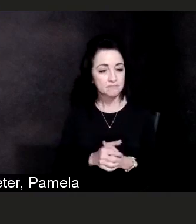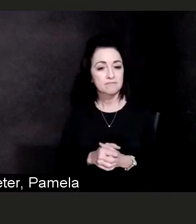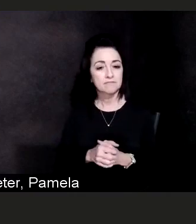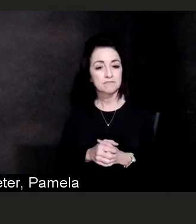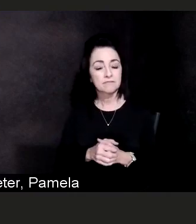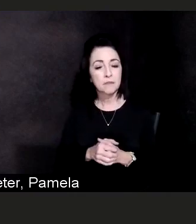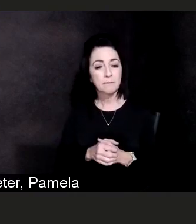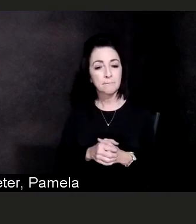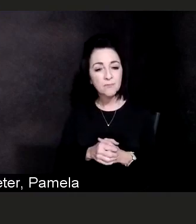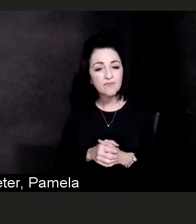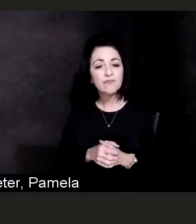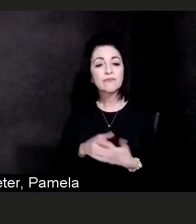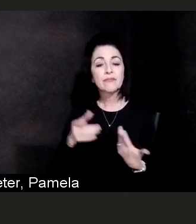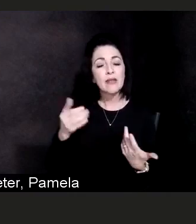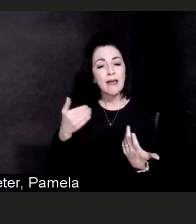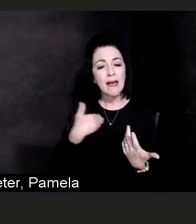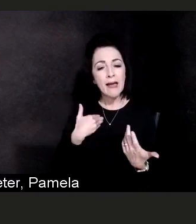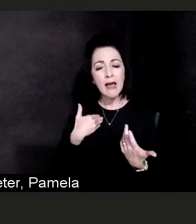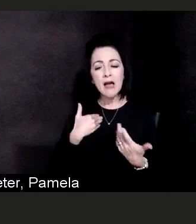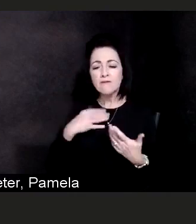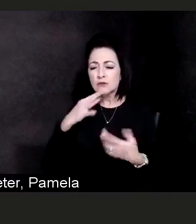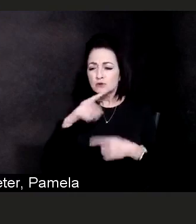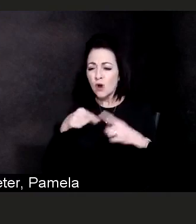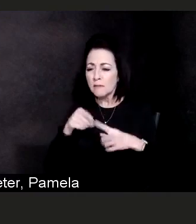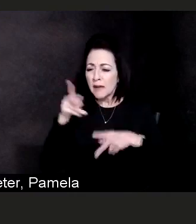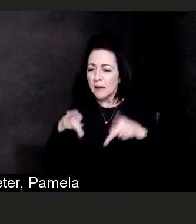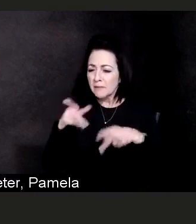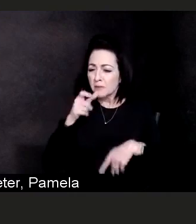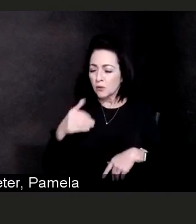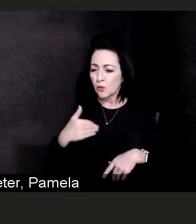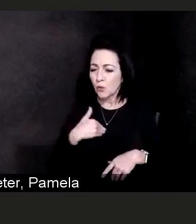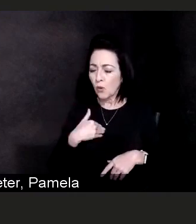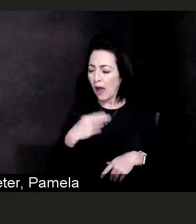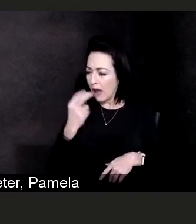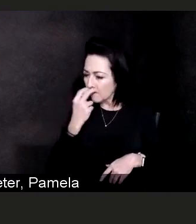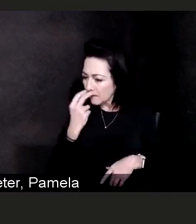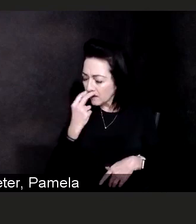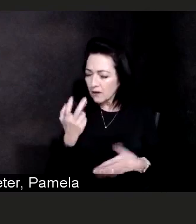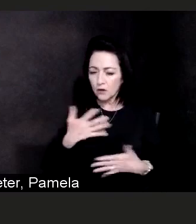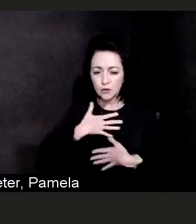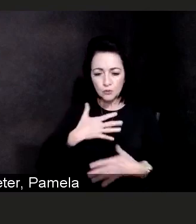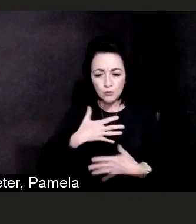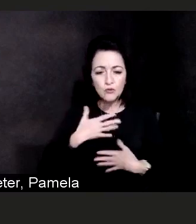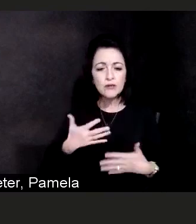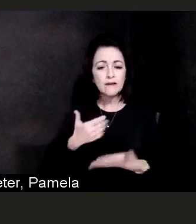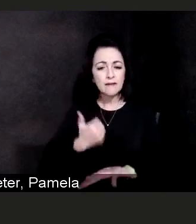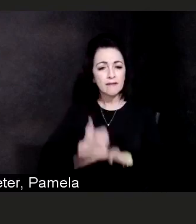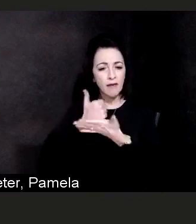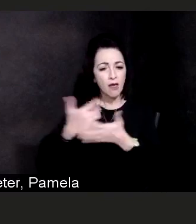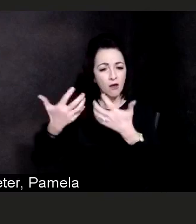So there's actually a lot of factors here and I think this is important to know. While the oxygen level of someone is